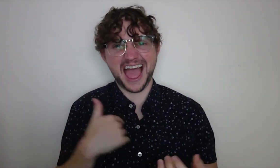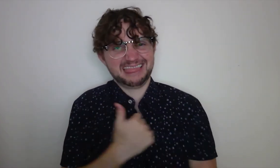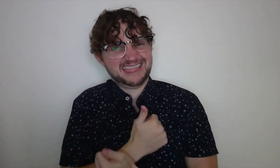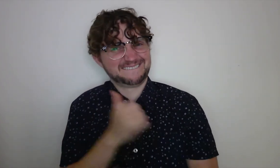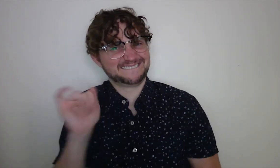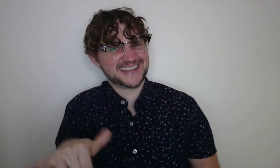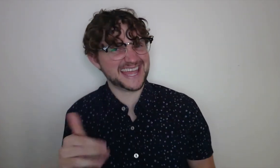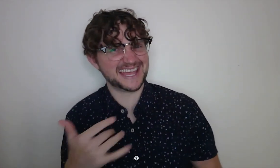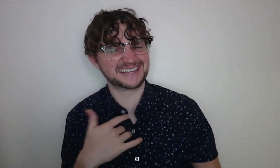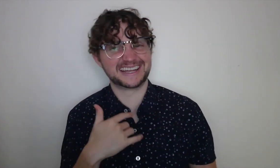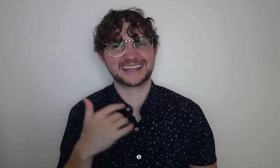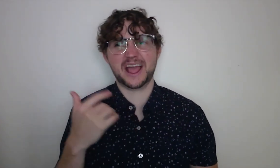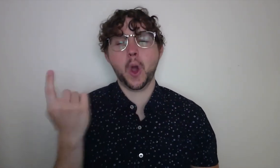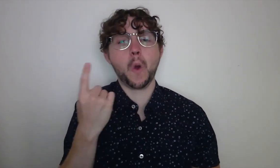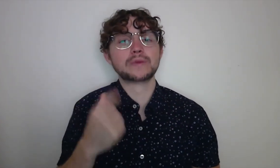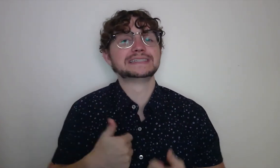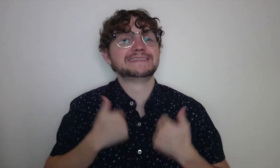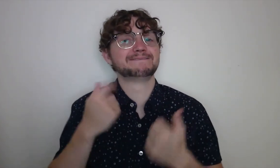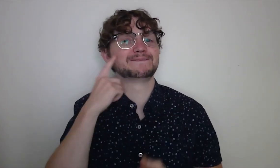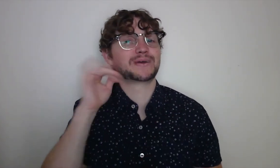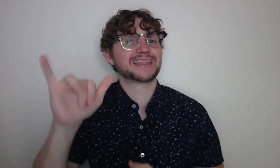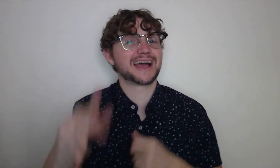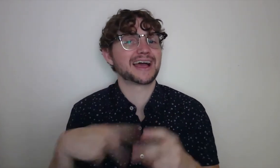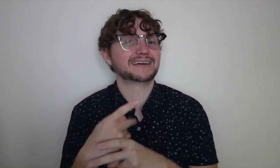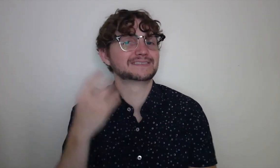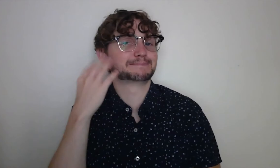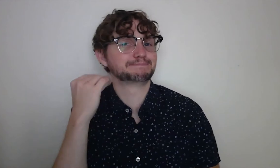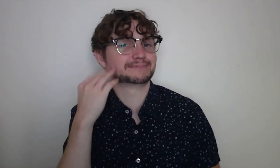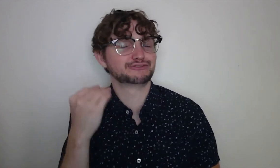my photographs. The morning came and went and I was left